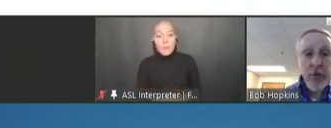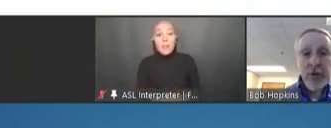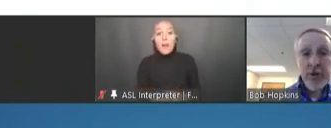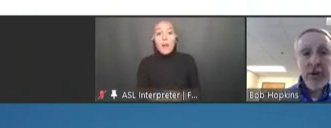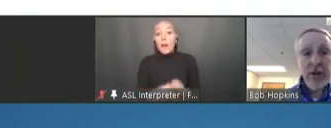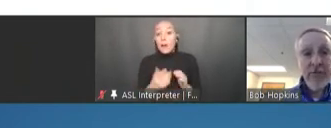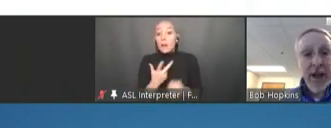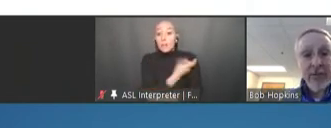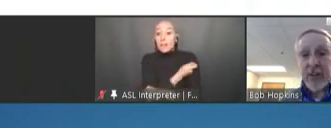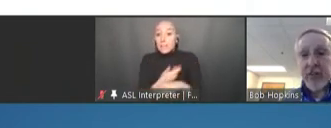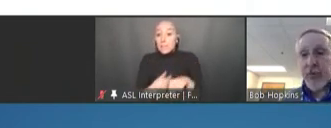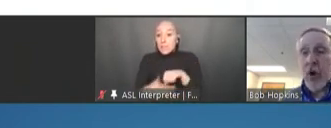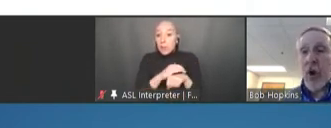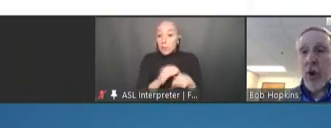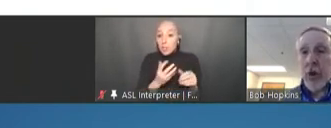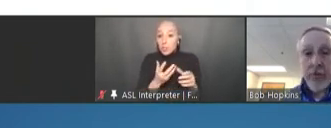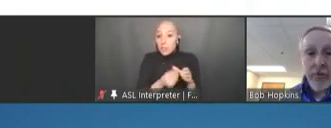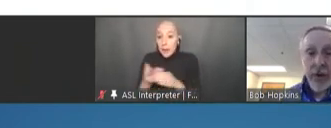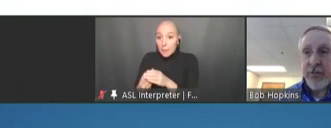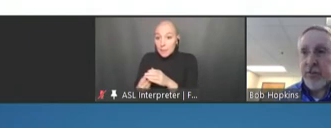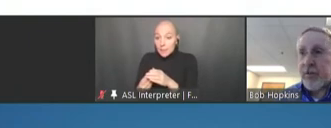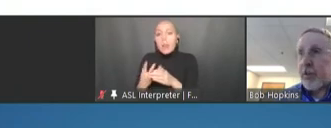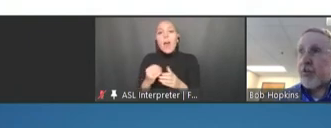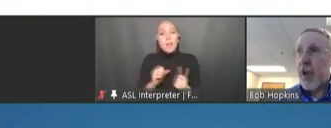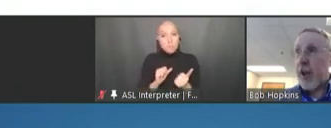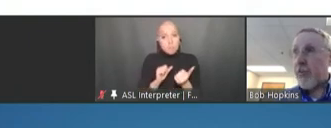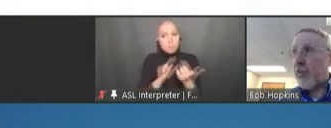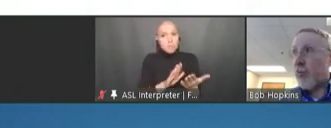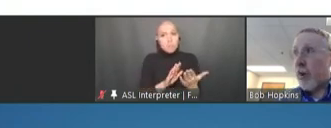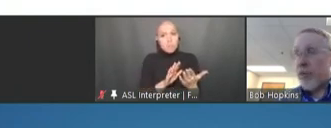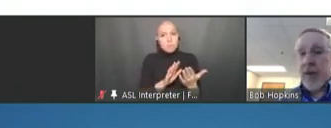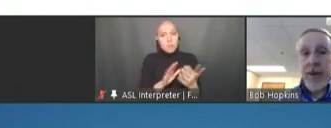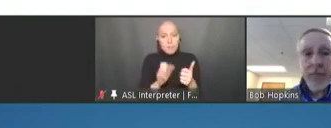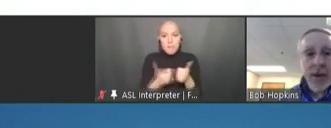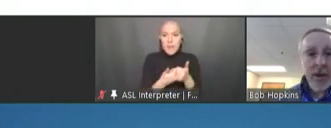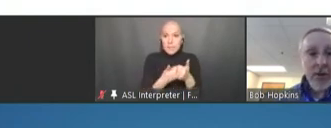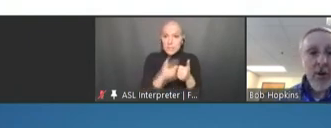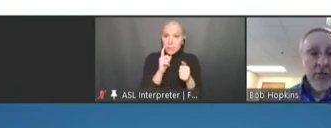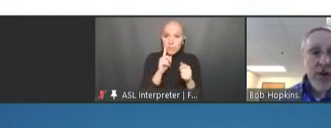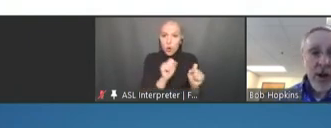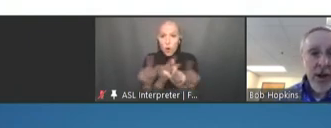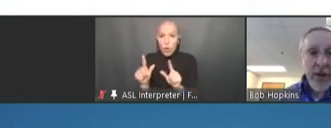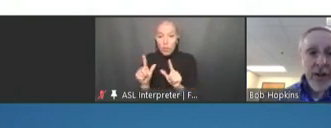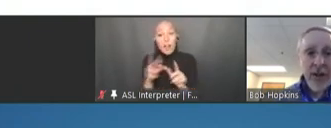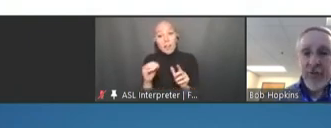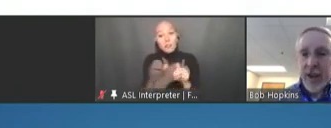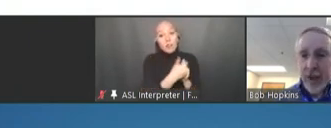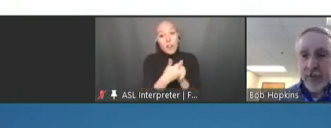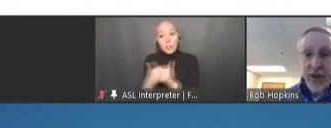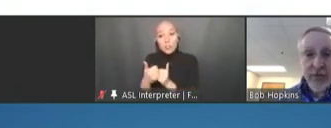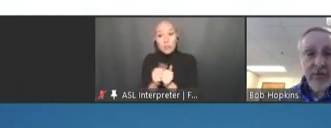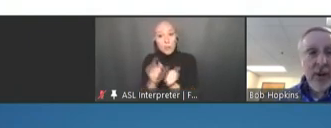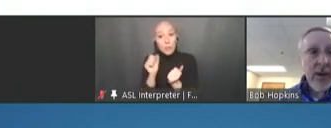agenda of vaccines for all, addressing some of the challenges with many adults not having easy access